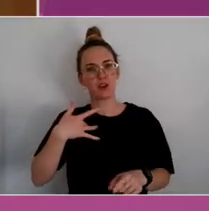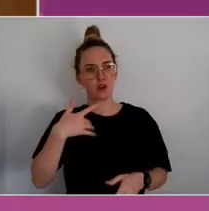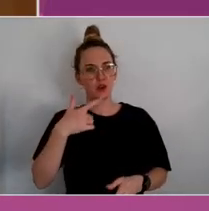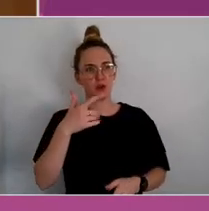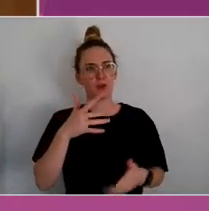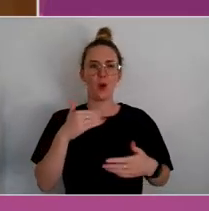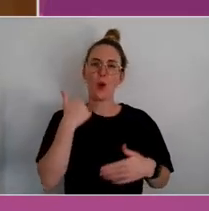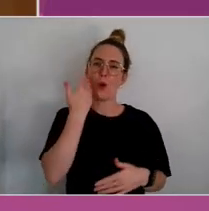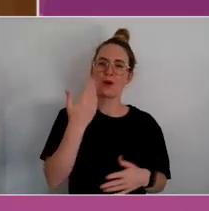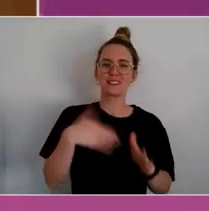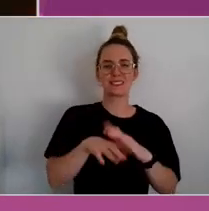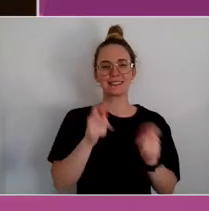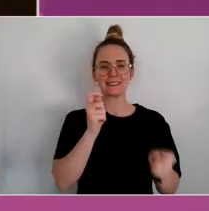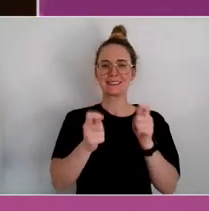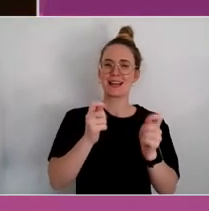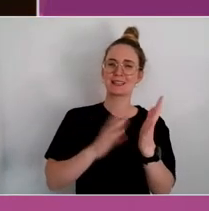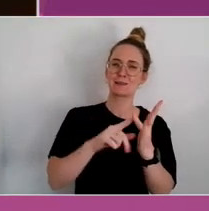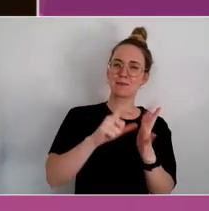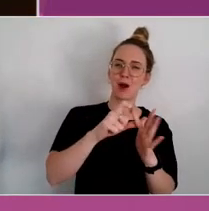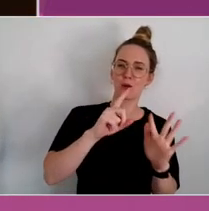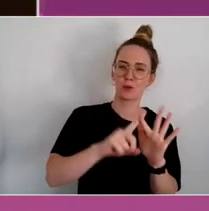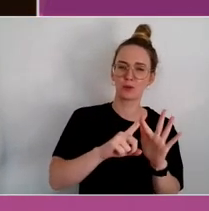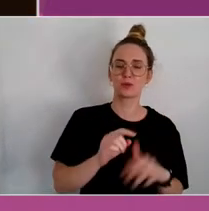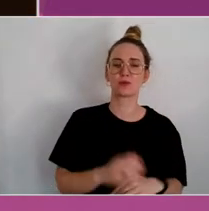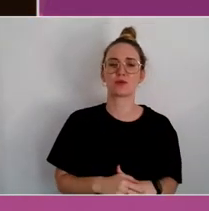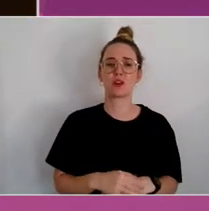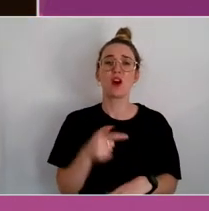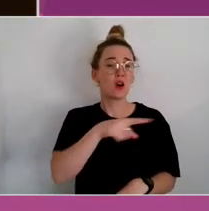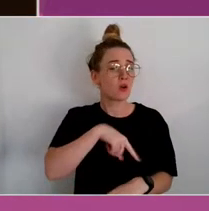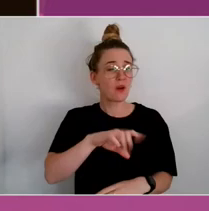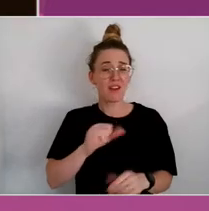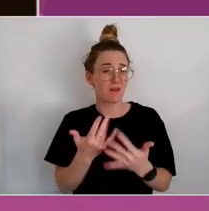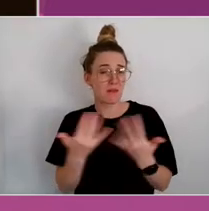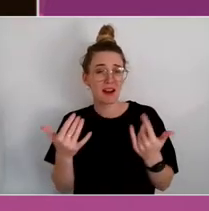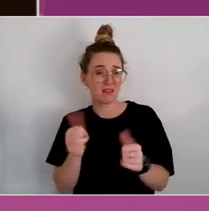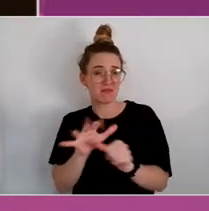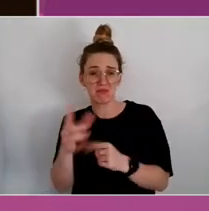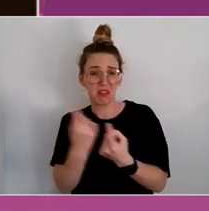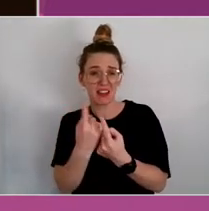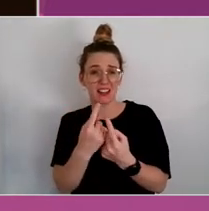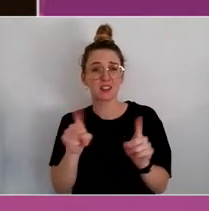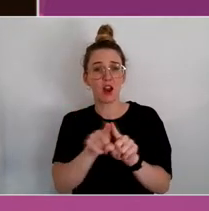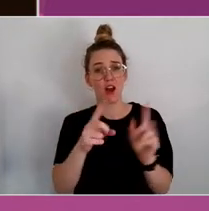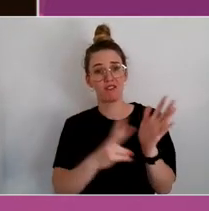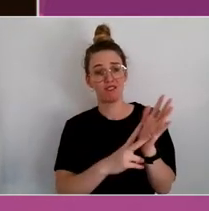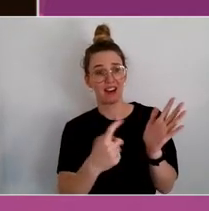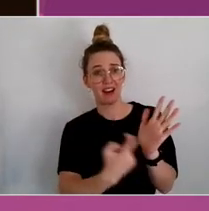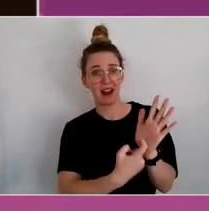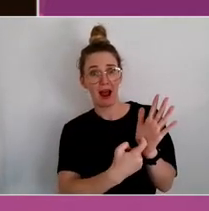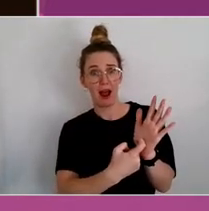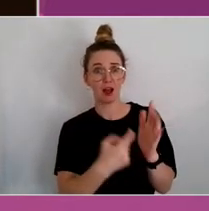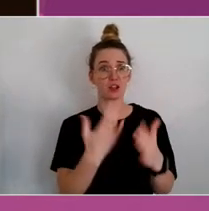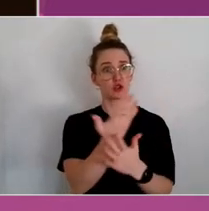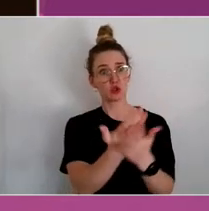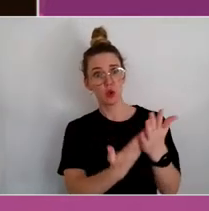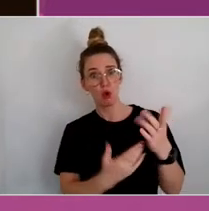And we've done some quite cool things with them, making virtual reality versions of traditional stories, led by them.